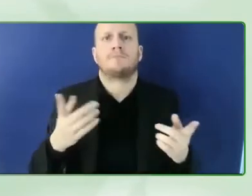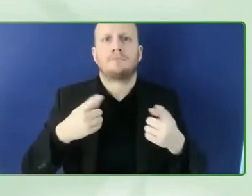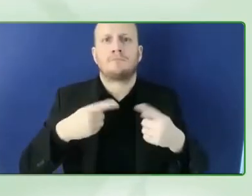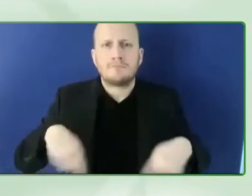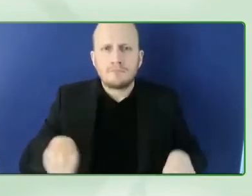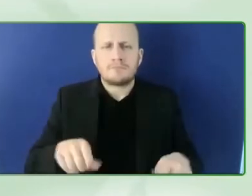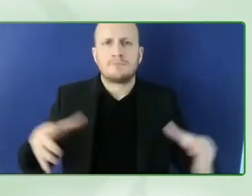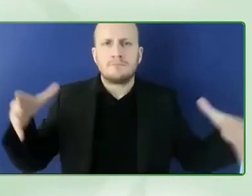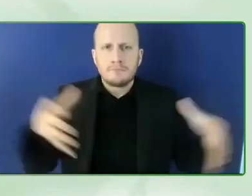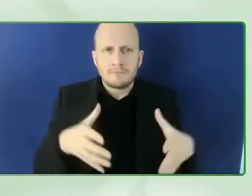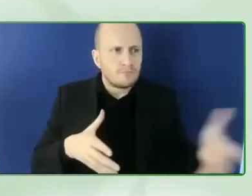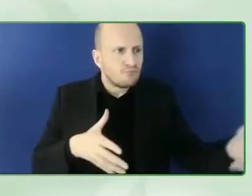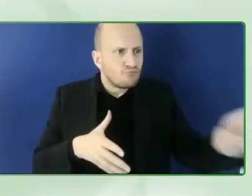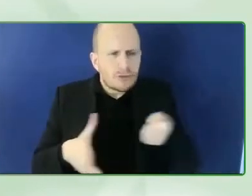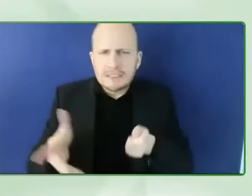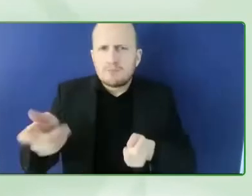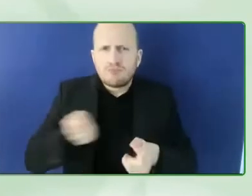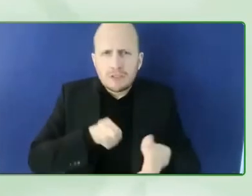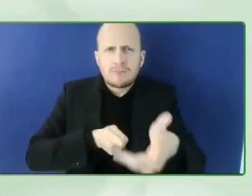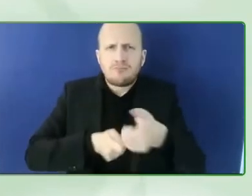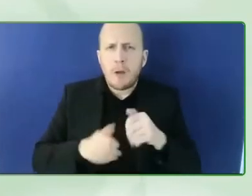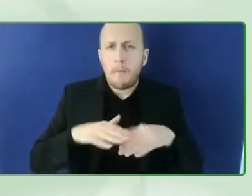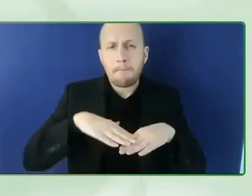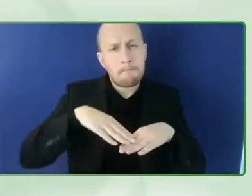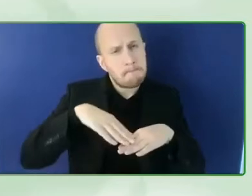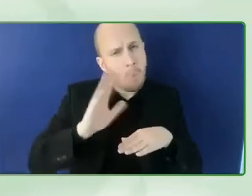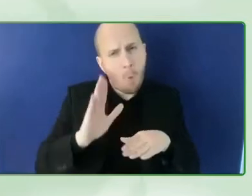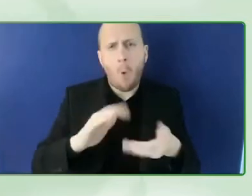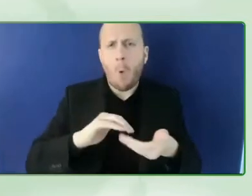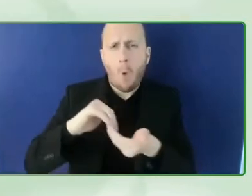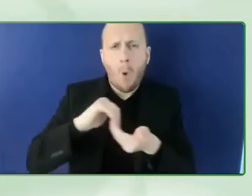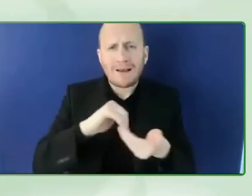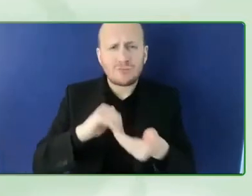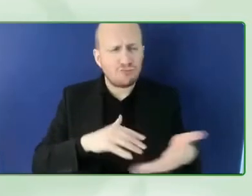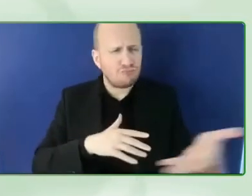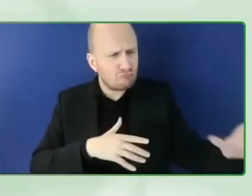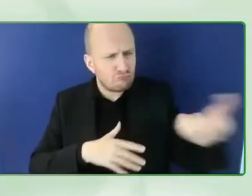more organization to this initiative to create i'm seeing what she's drawing and it's amazing